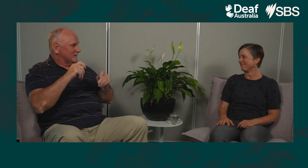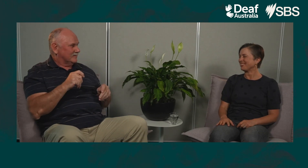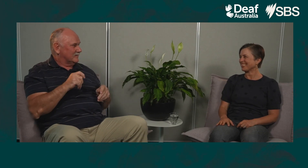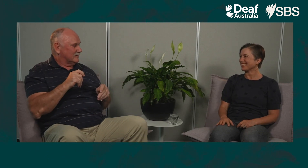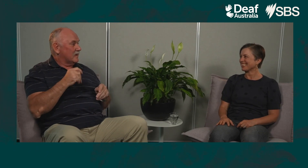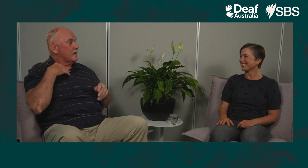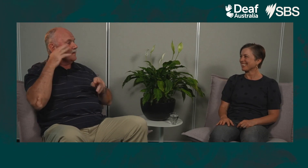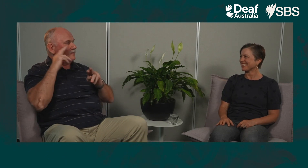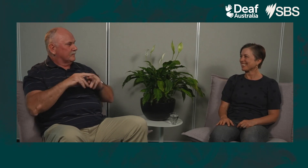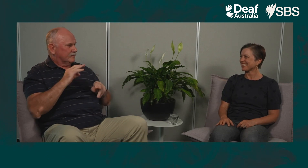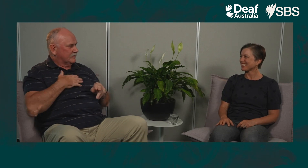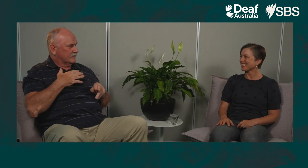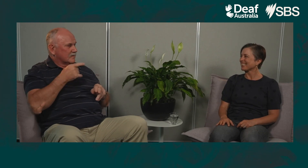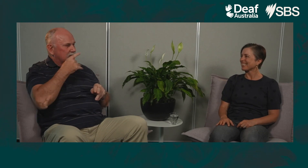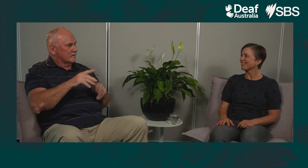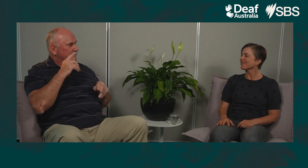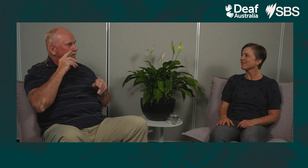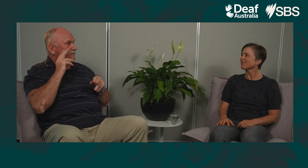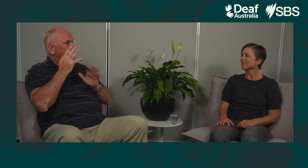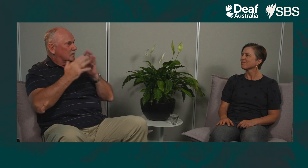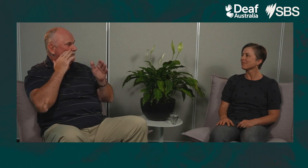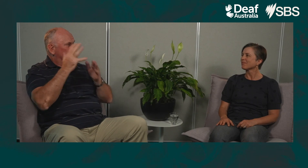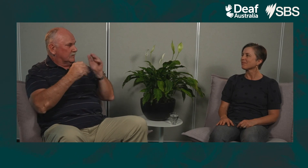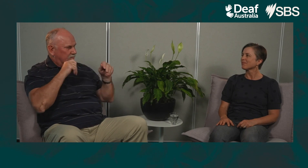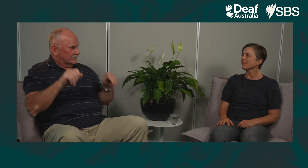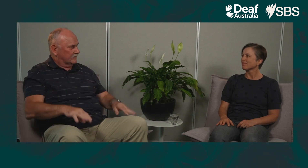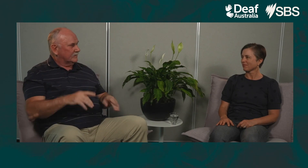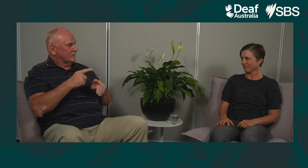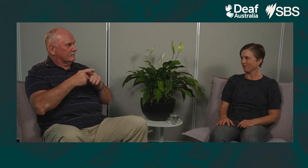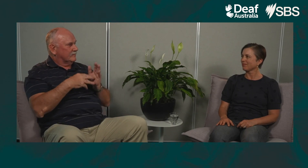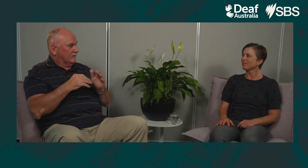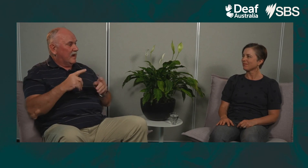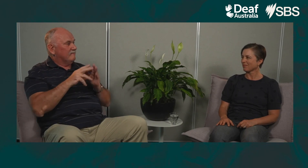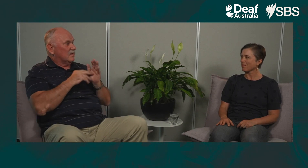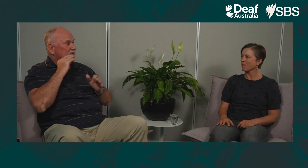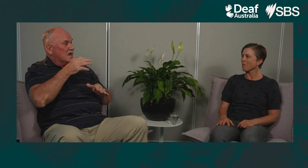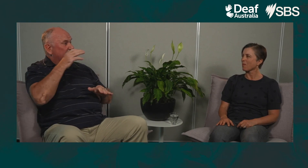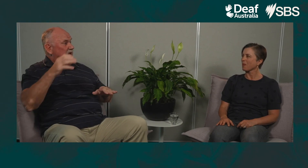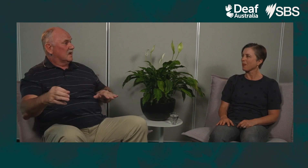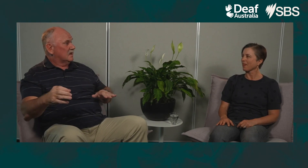My parents were really strong in etiquette and table manners, and would always encourage us to put everything down before we signed,